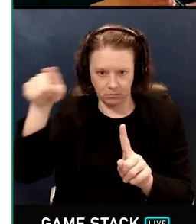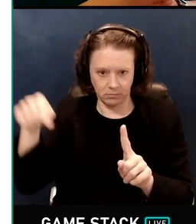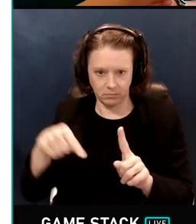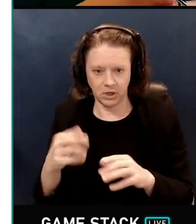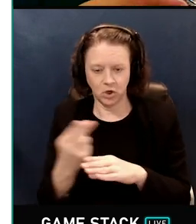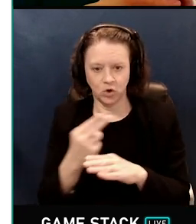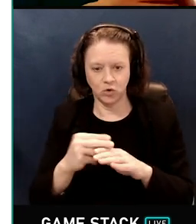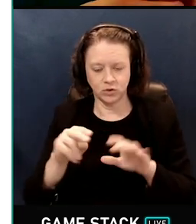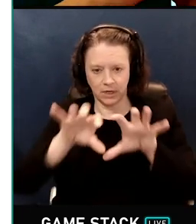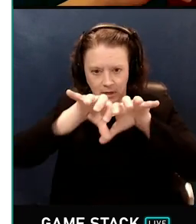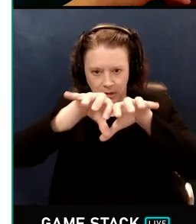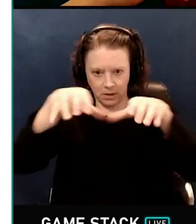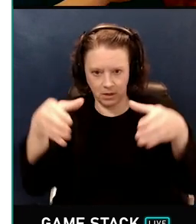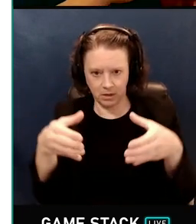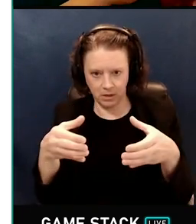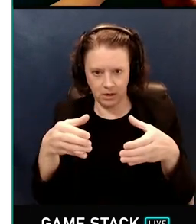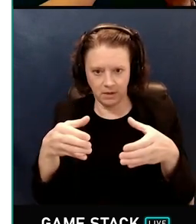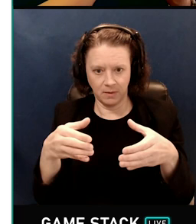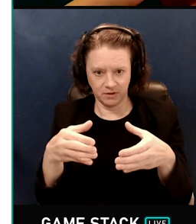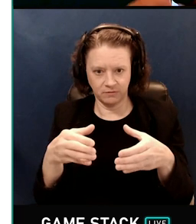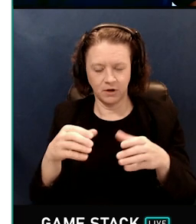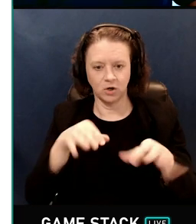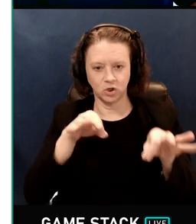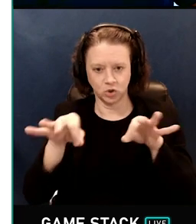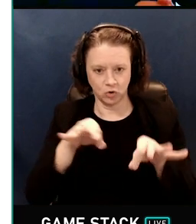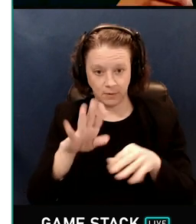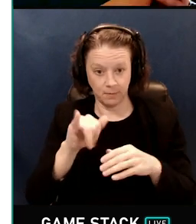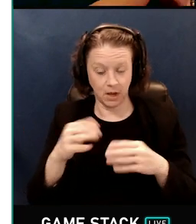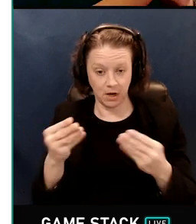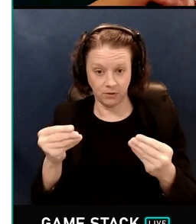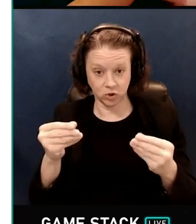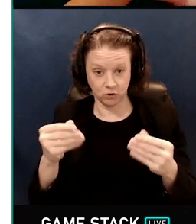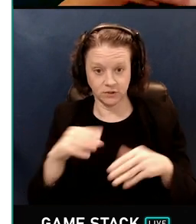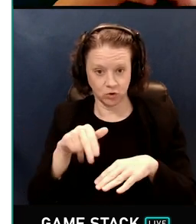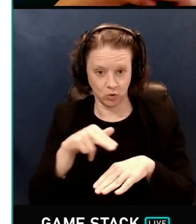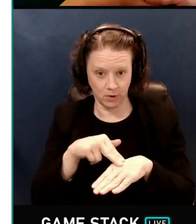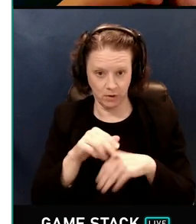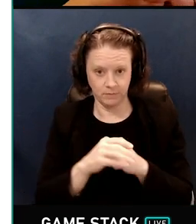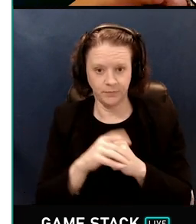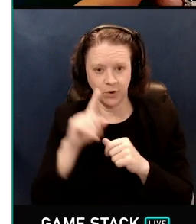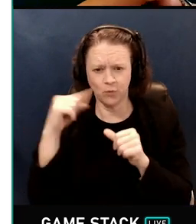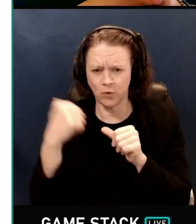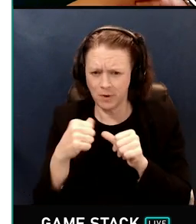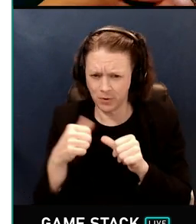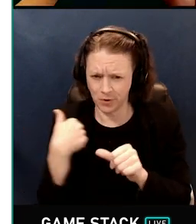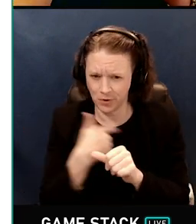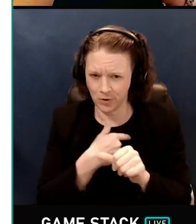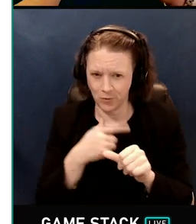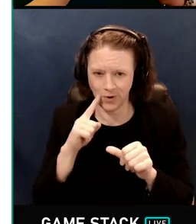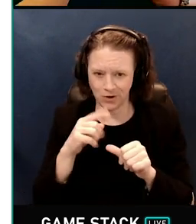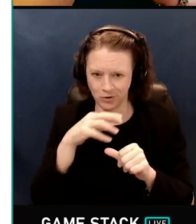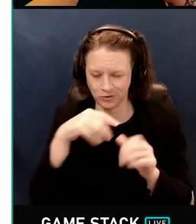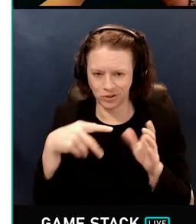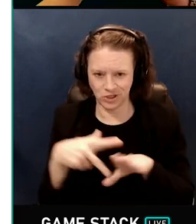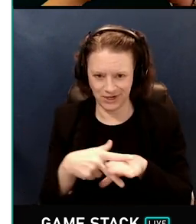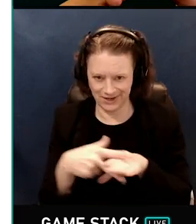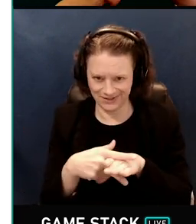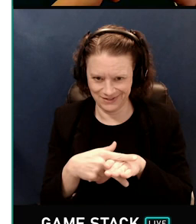using the hemisphere described by the surface normal. Now remember, we're cheating, so that each ray we shoot,